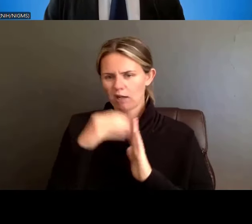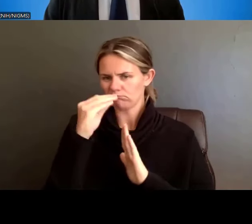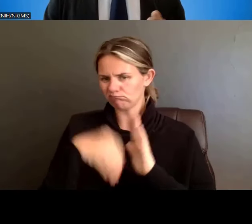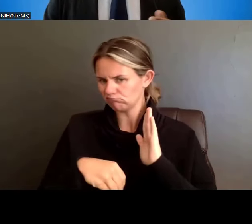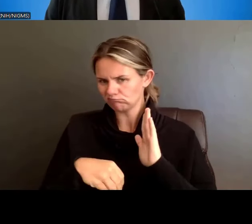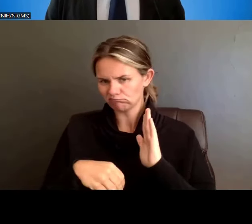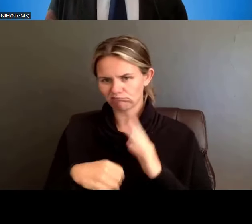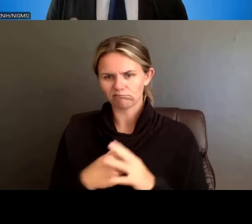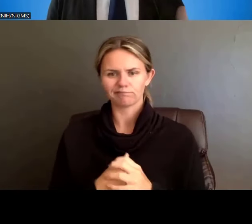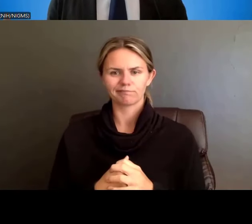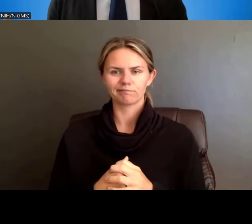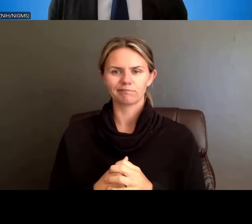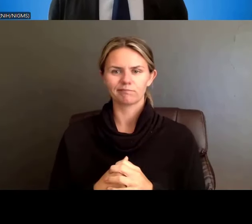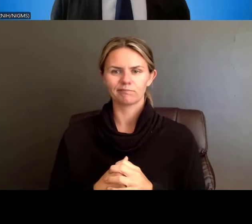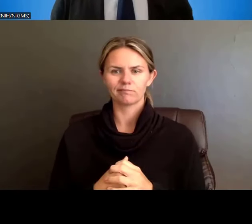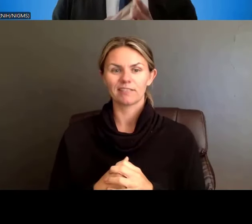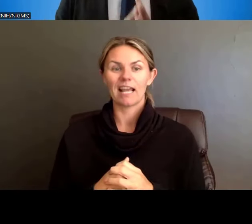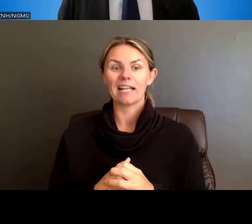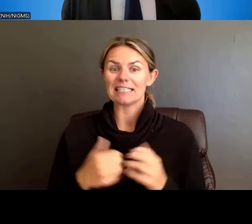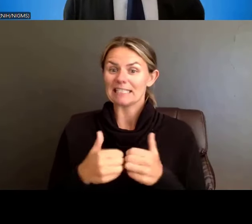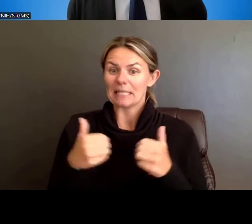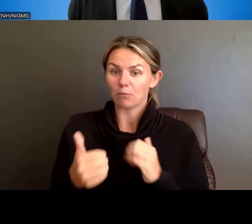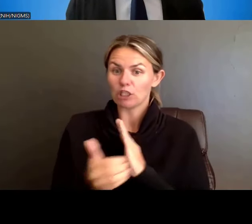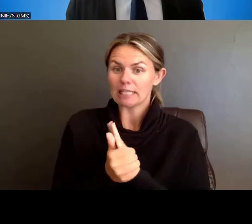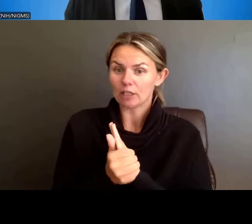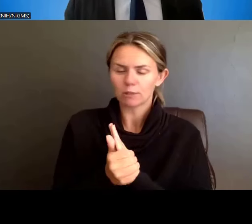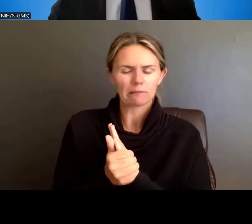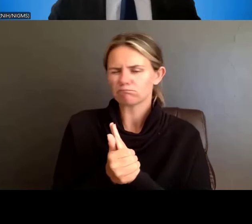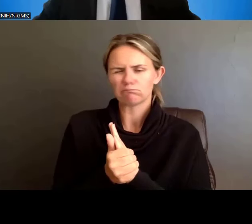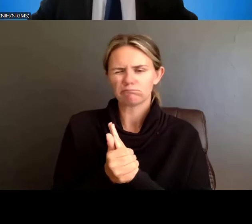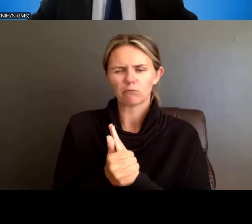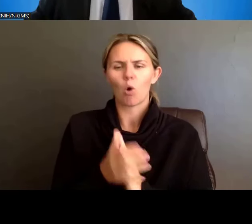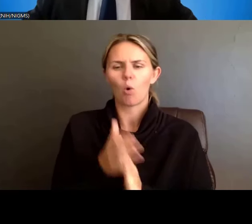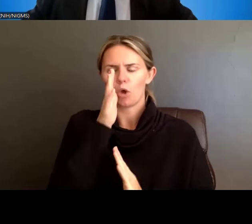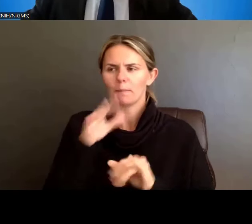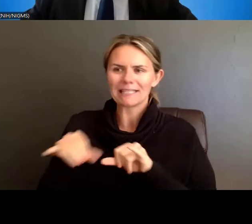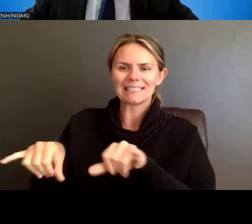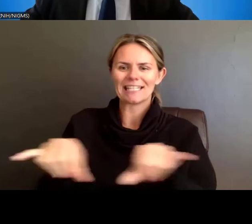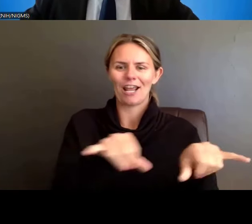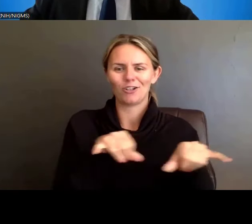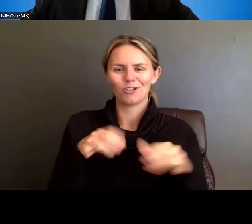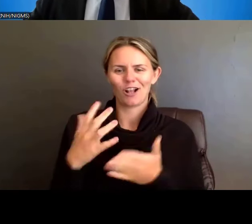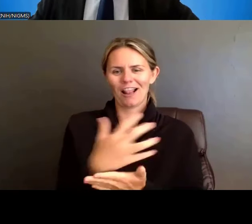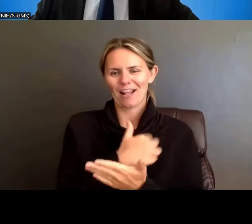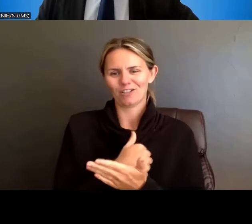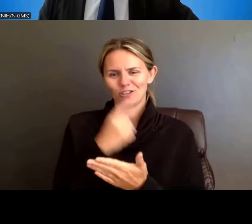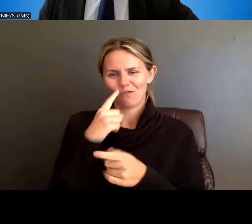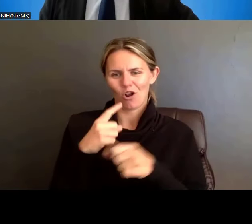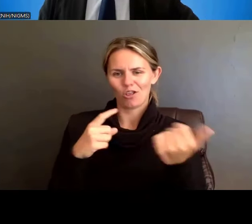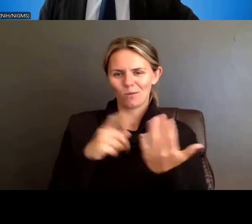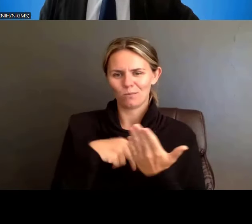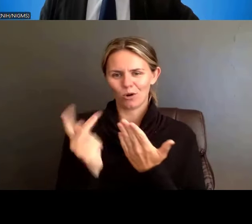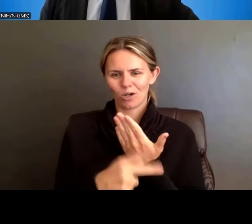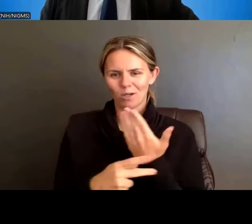and it won't be another attachment, but it'll be standard like it's collected for other programs. But that's it -- the information's already being collected,